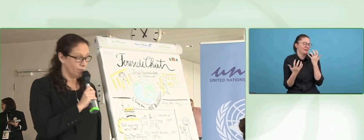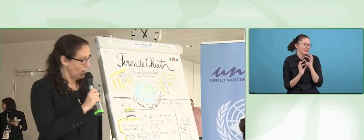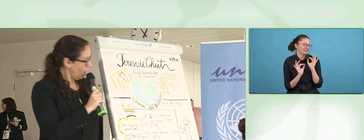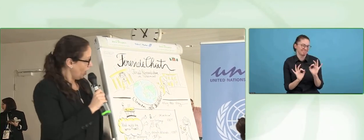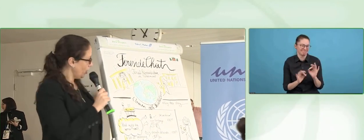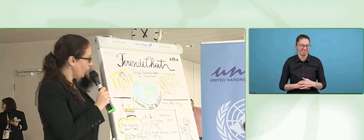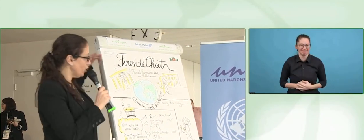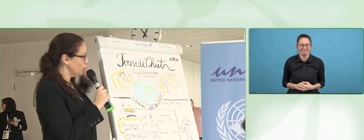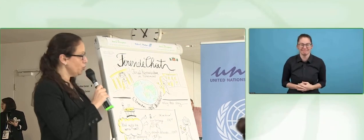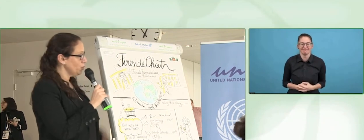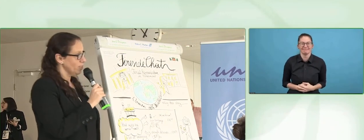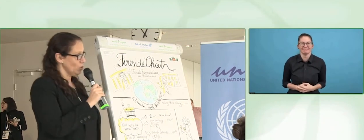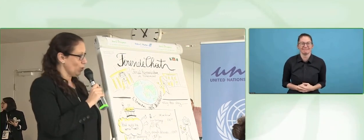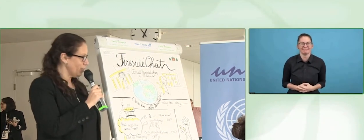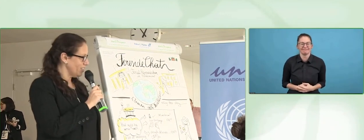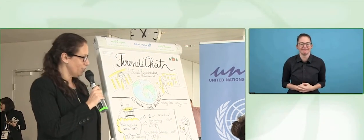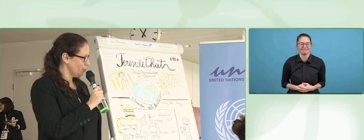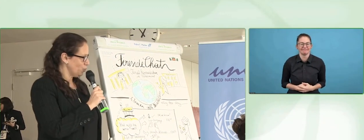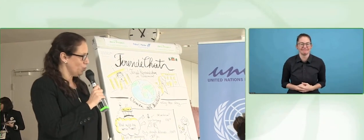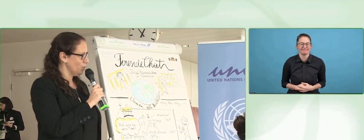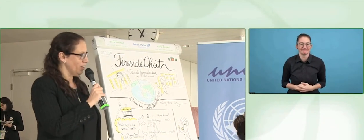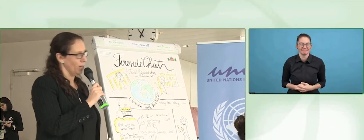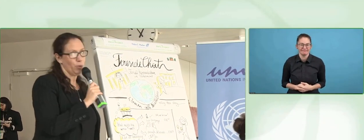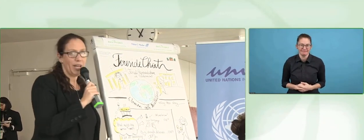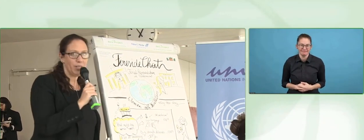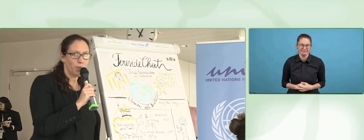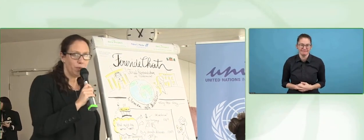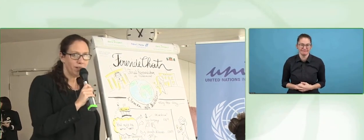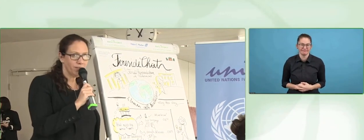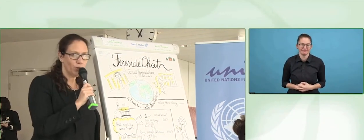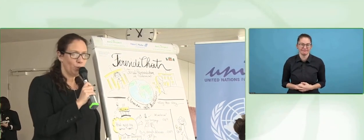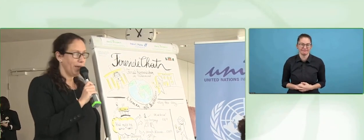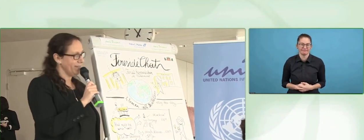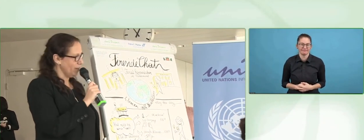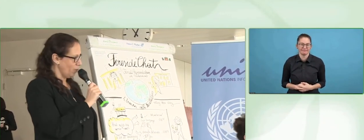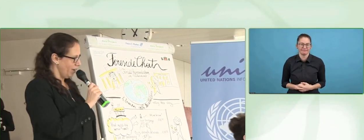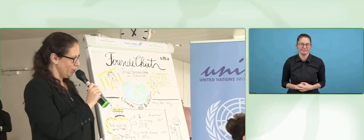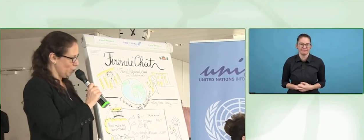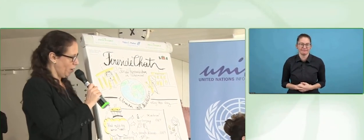We heard two stories of two great women who made their way into